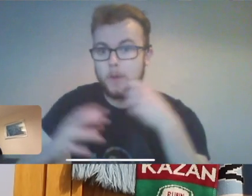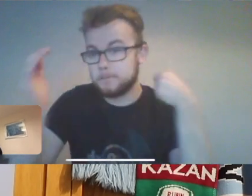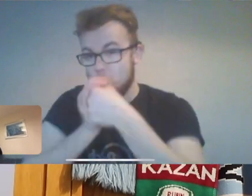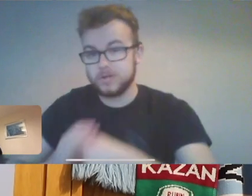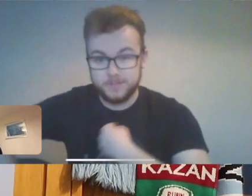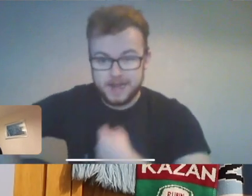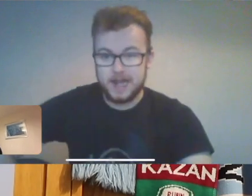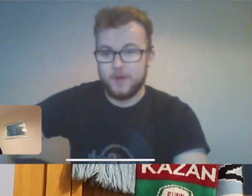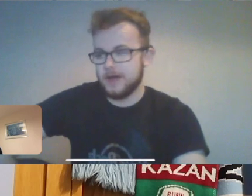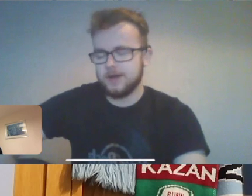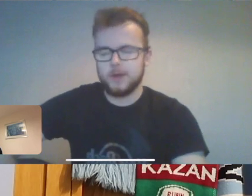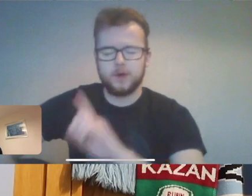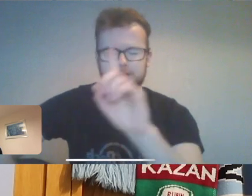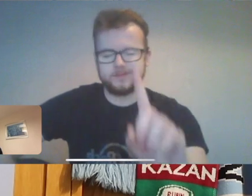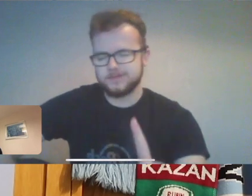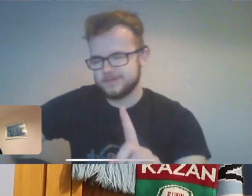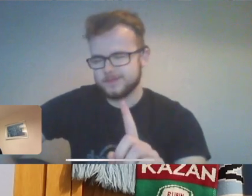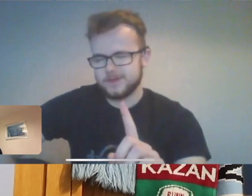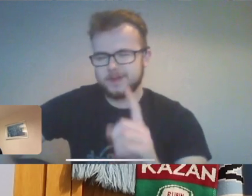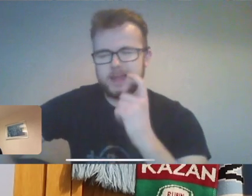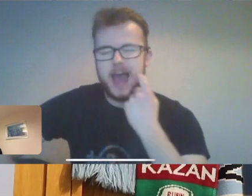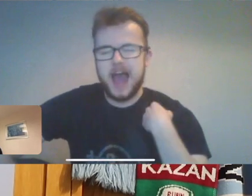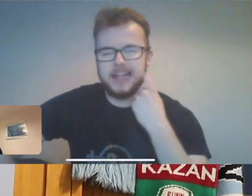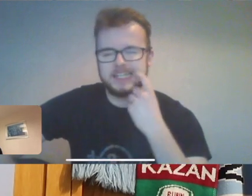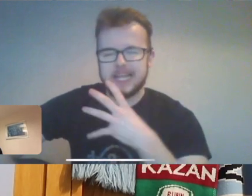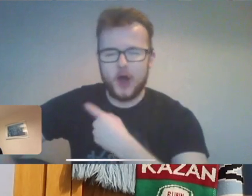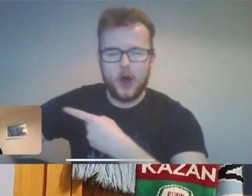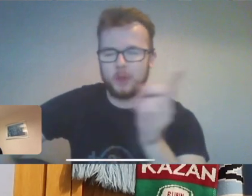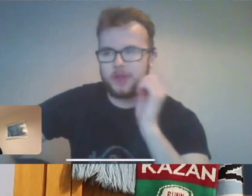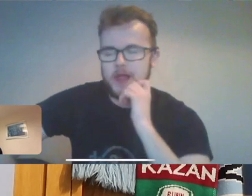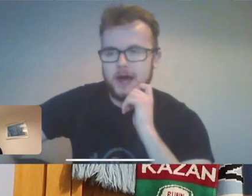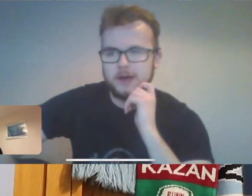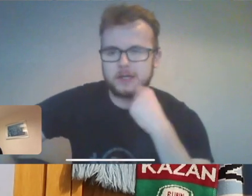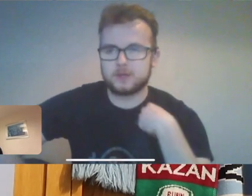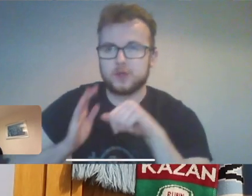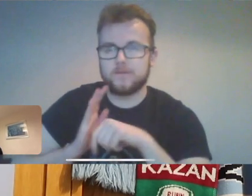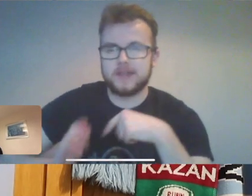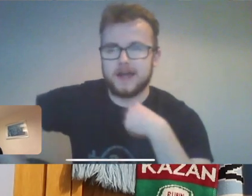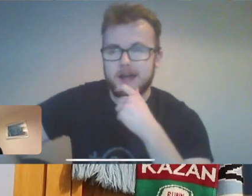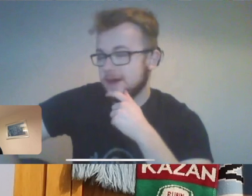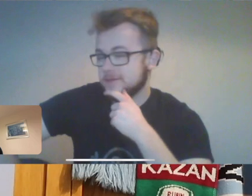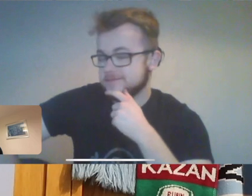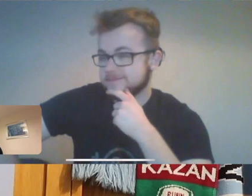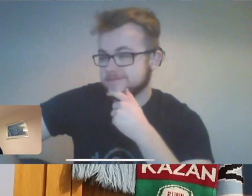trying to punch me but i easily got them all, yeah..... I am a tough guy.